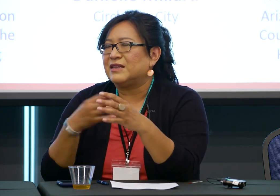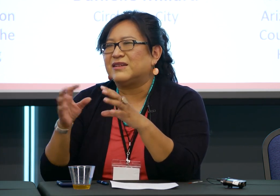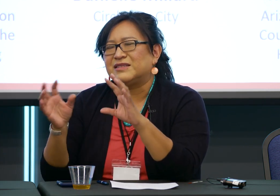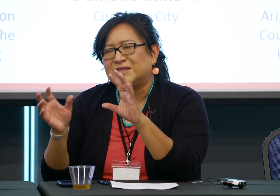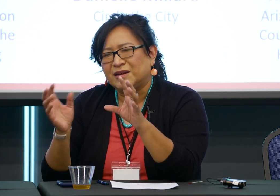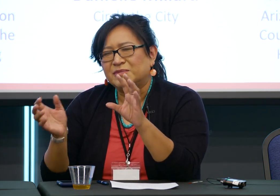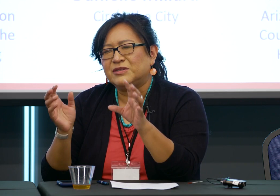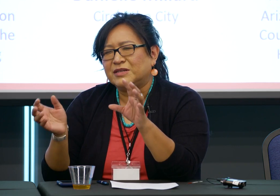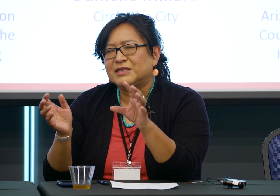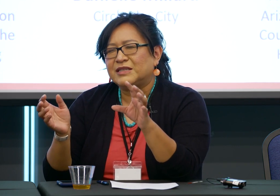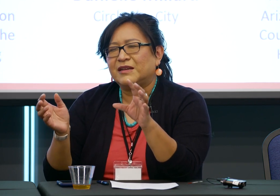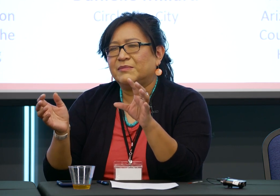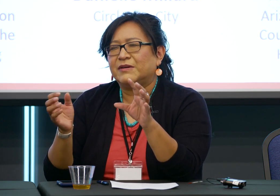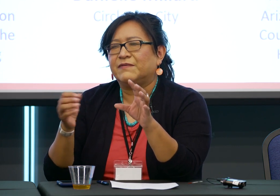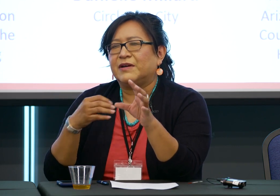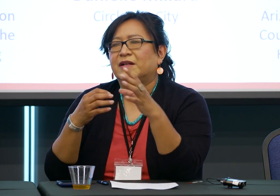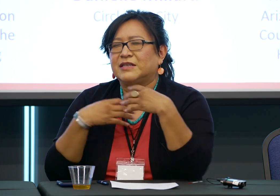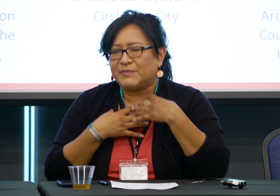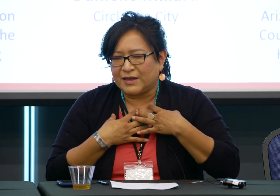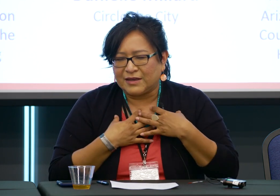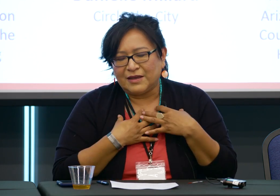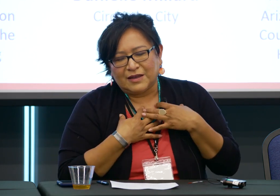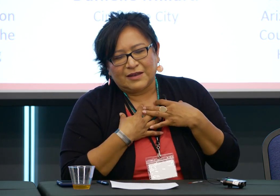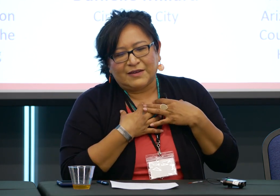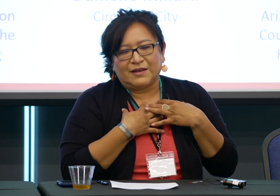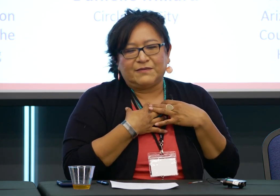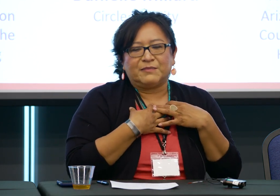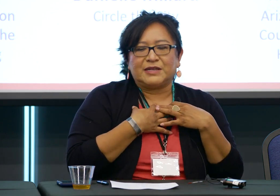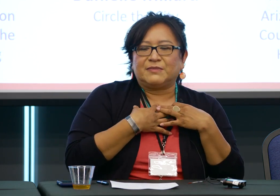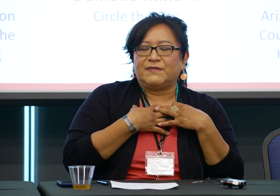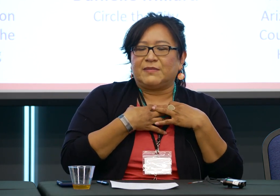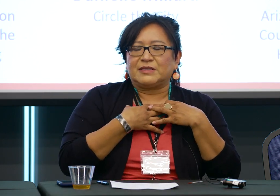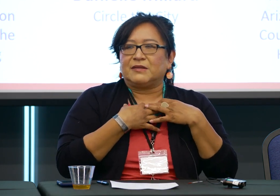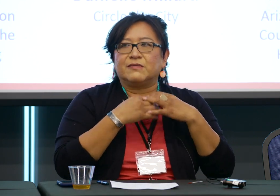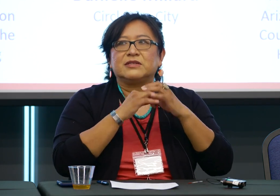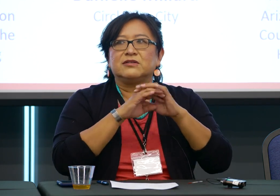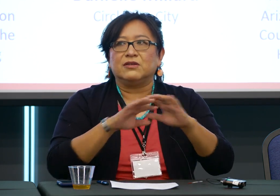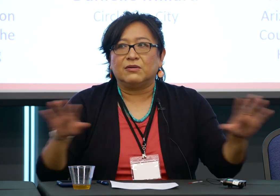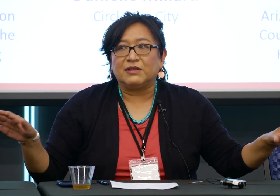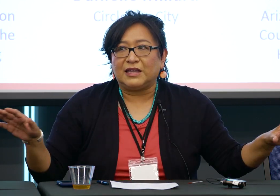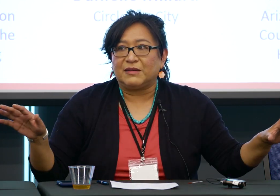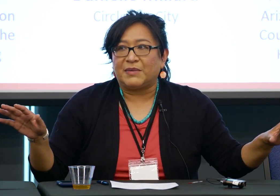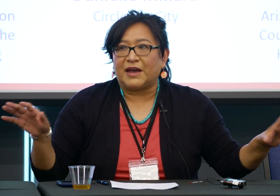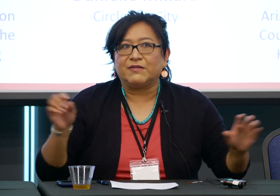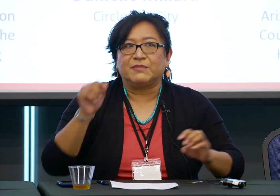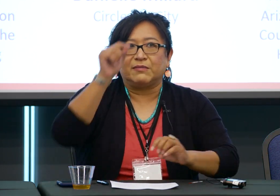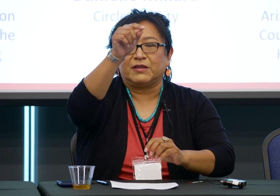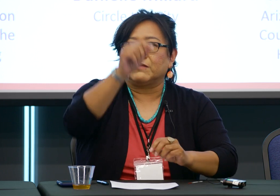there's some to an extent, but I'll take my family. There was no link back when my mother